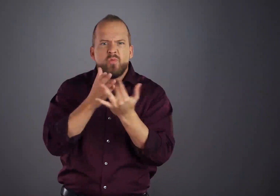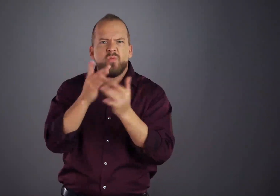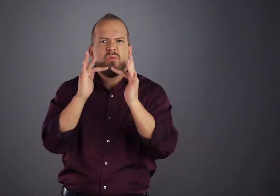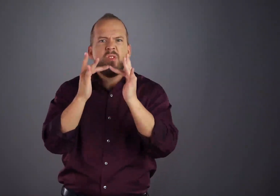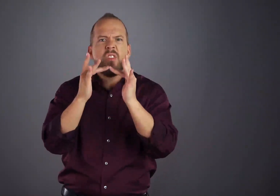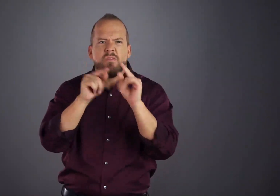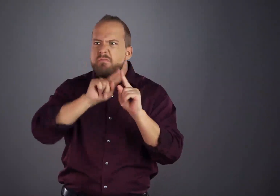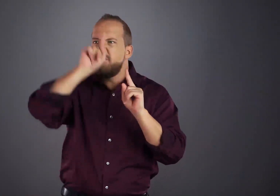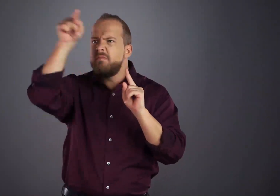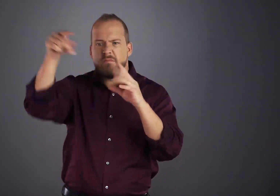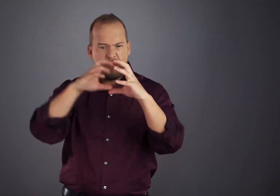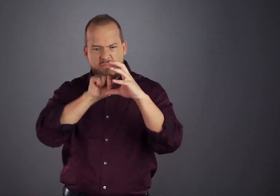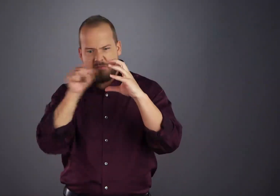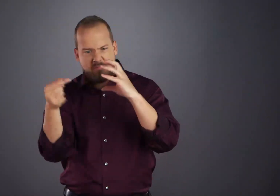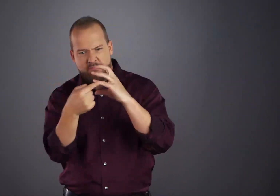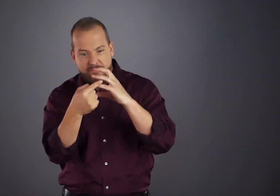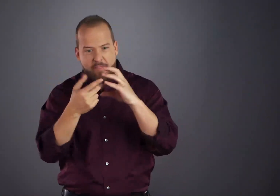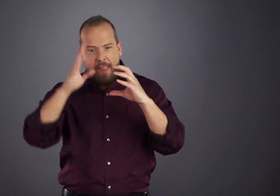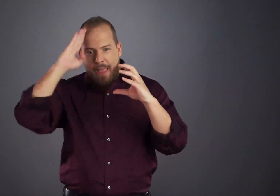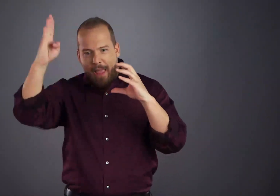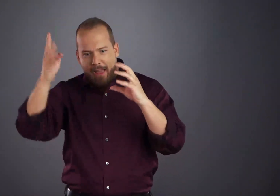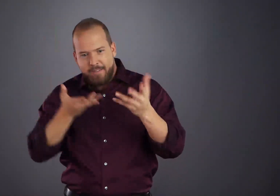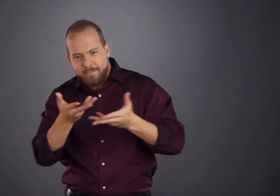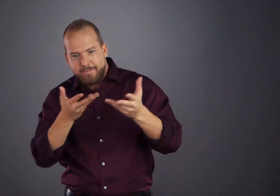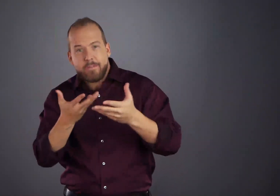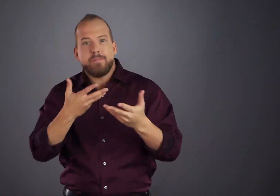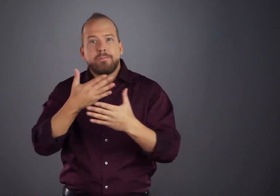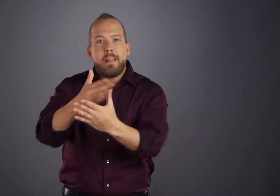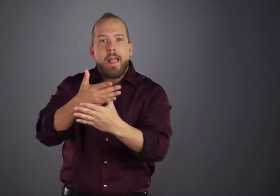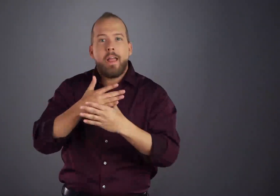across the country or around the world.